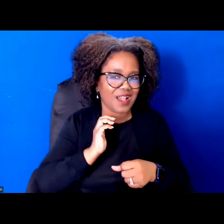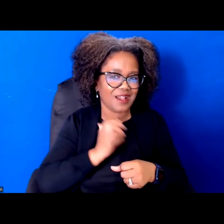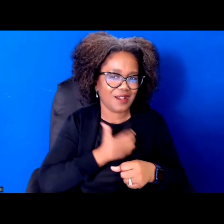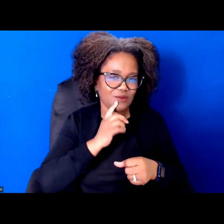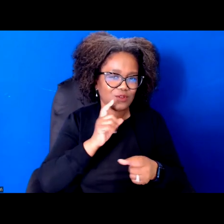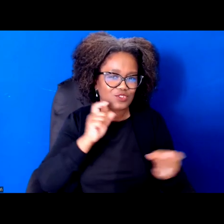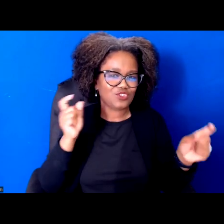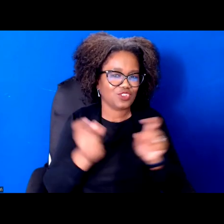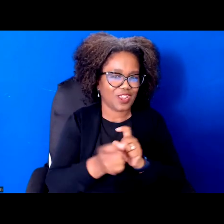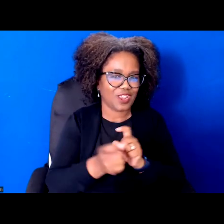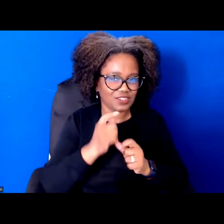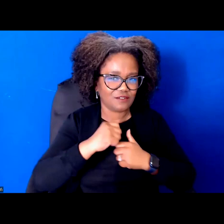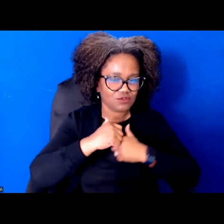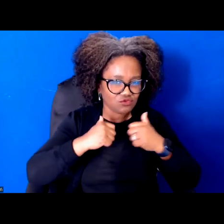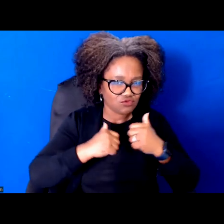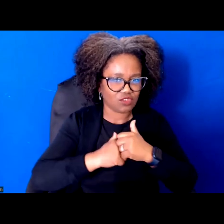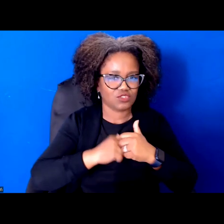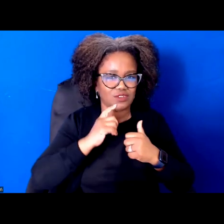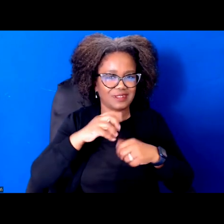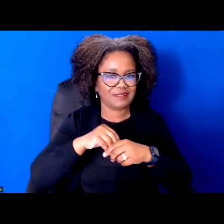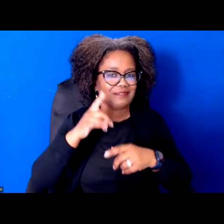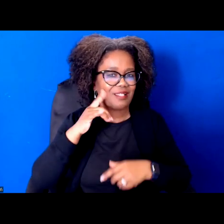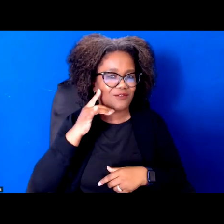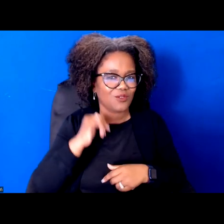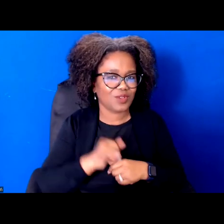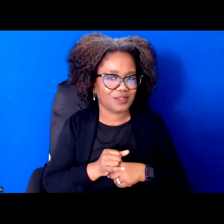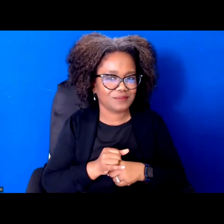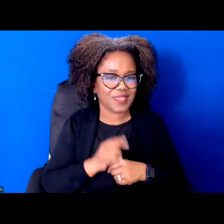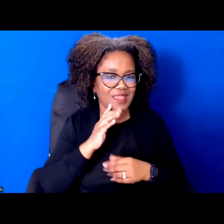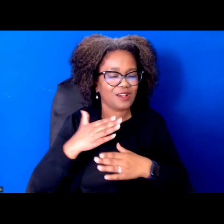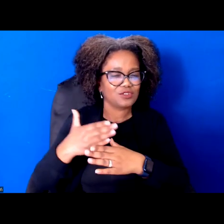And it contains four guiding principles that we about what that guide what we fight for.